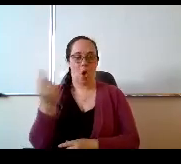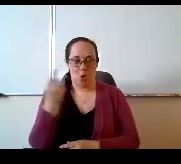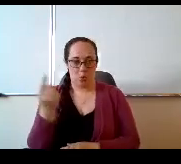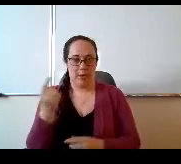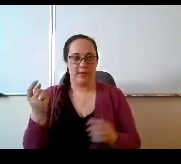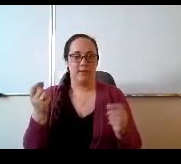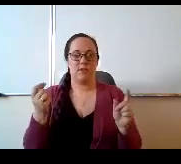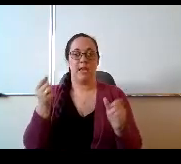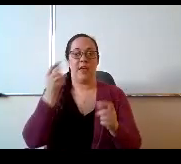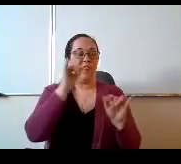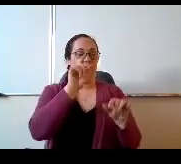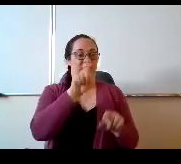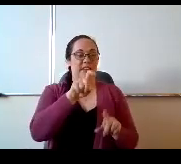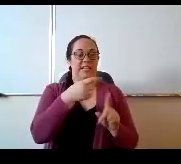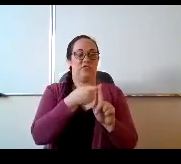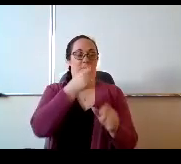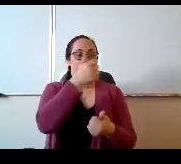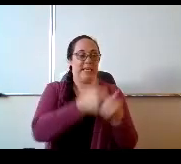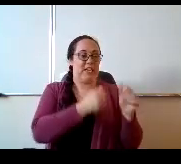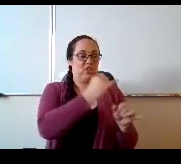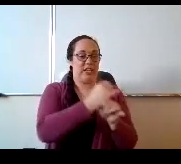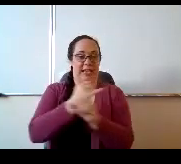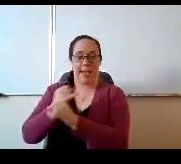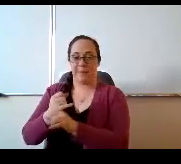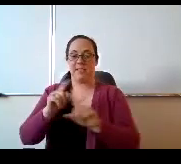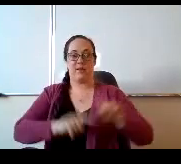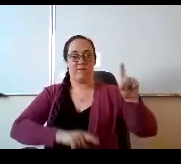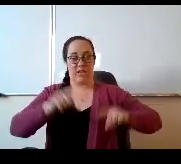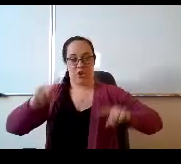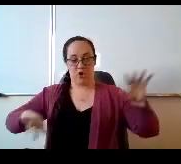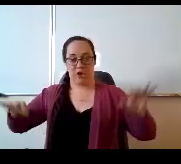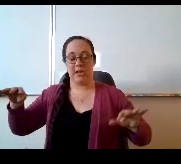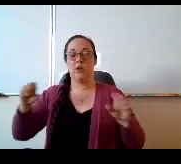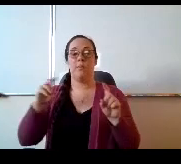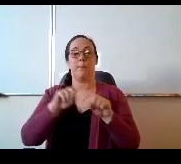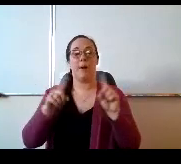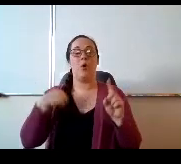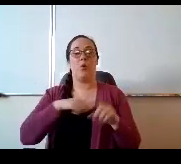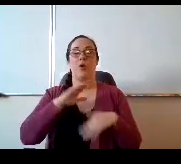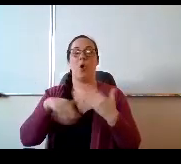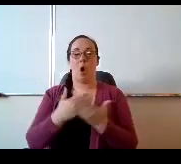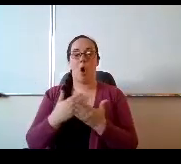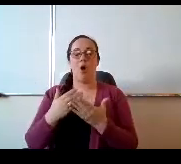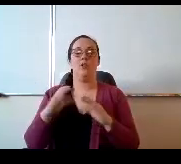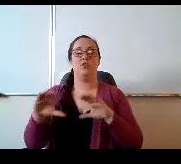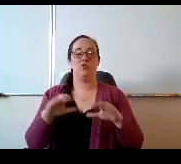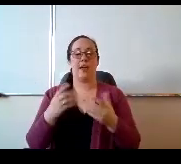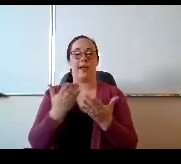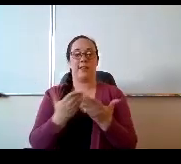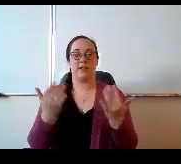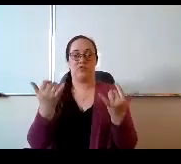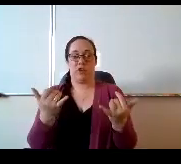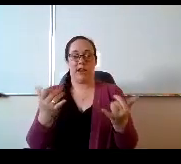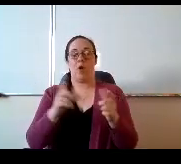the needs of each campus vary a little bit, but we are all doing things currently and then we are all planning on